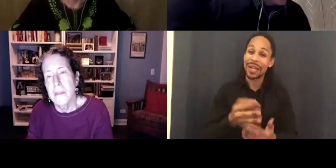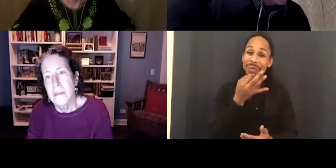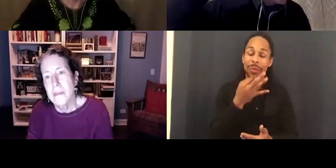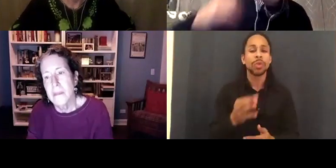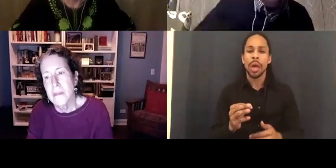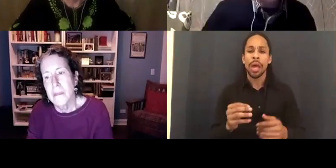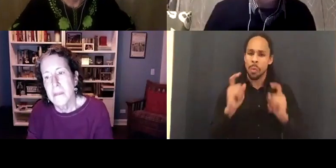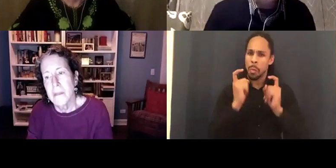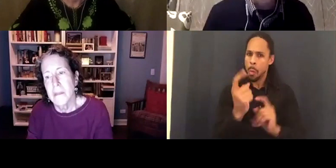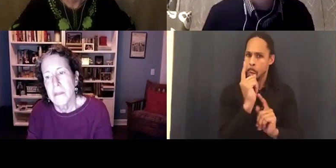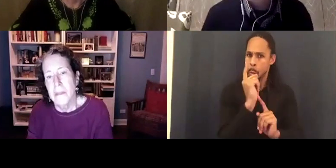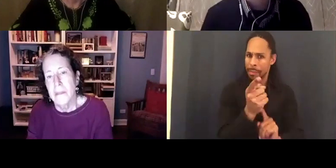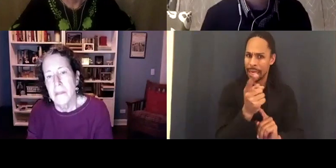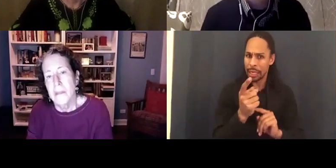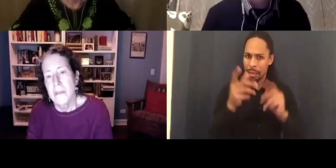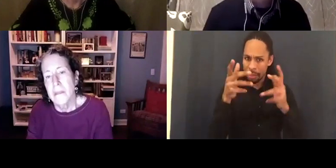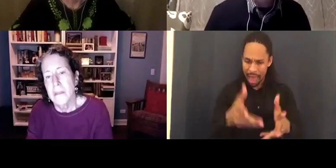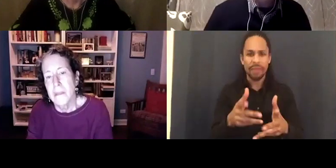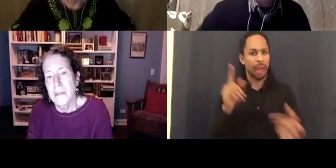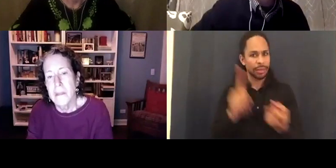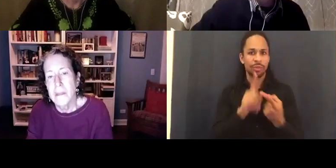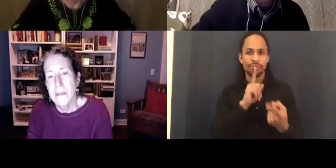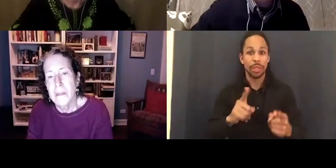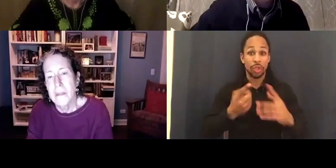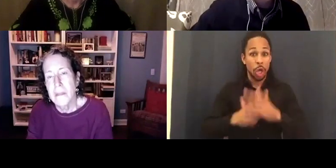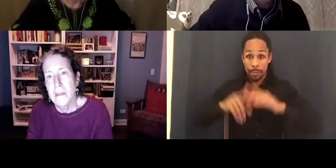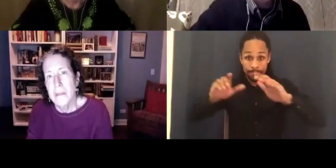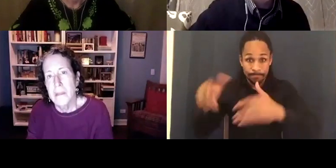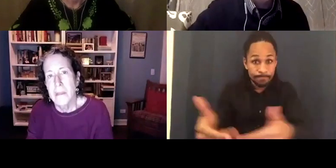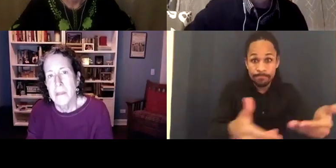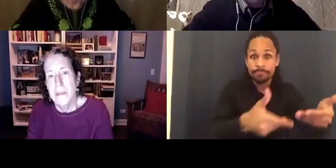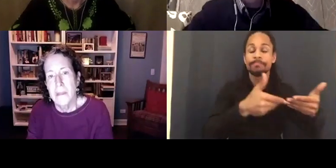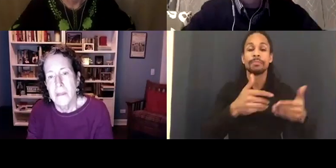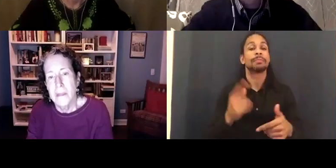And then I'll start our introductions just to make sure that everybody is there